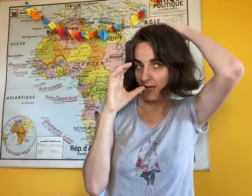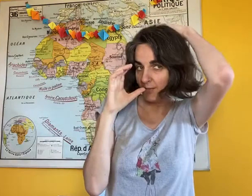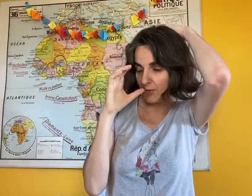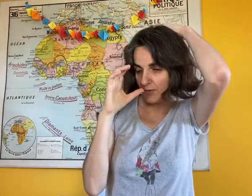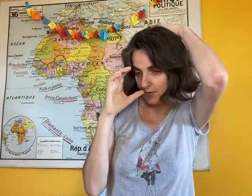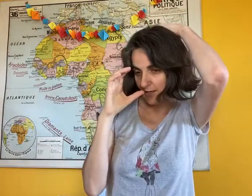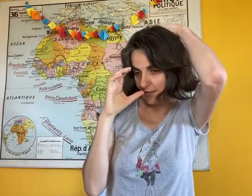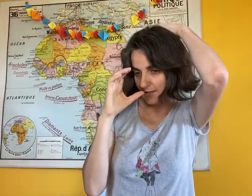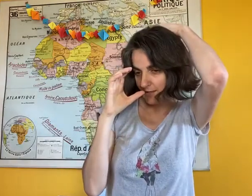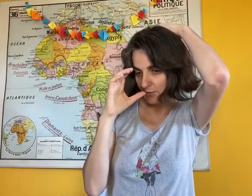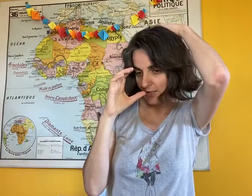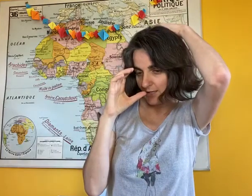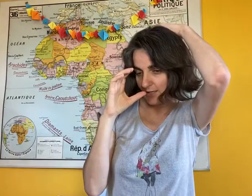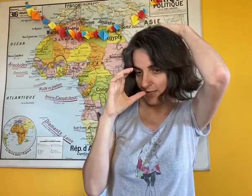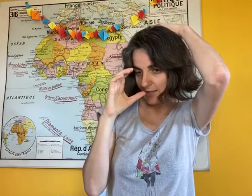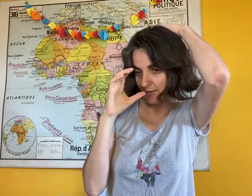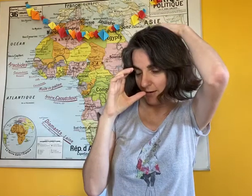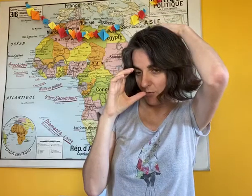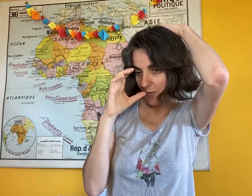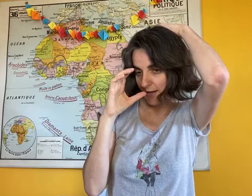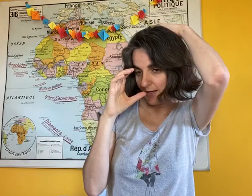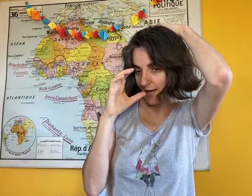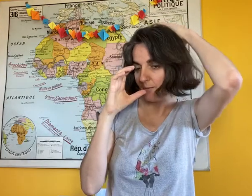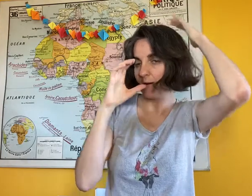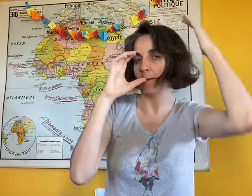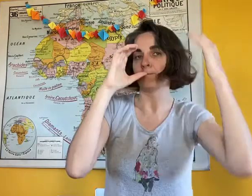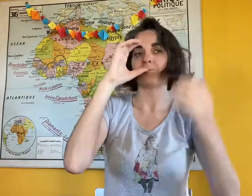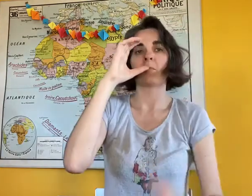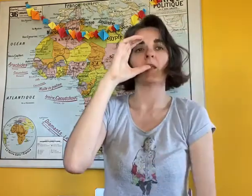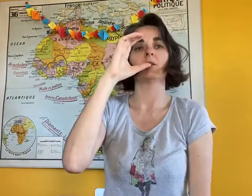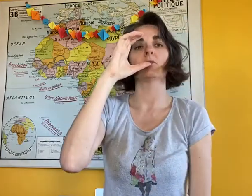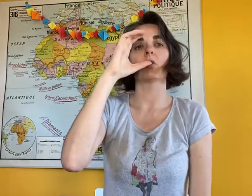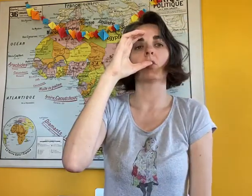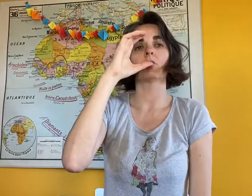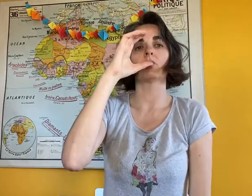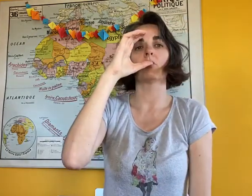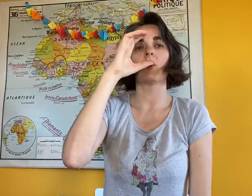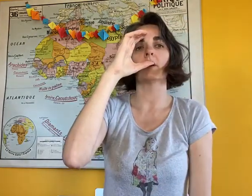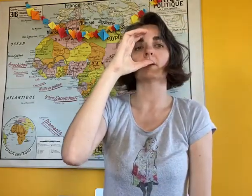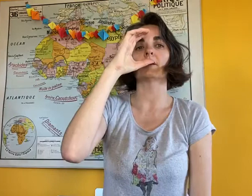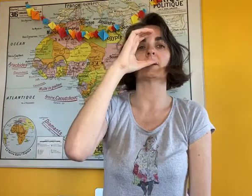There's not someone holding our head, it would not be pleasant. And so when we drink it's